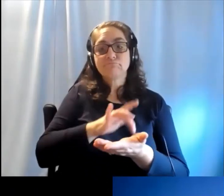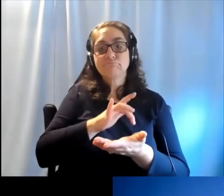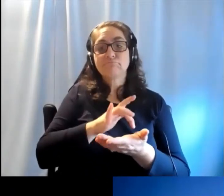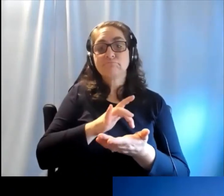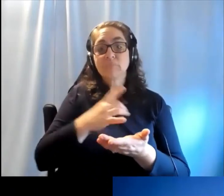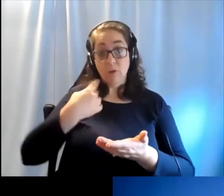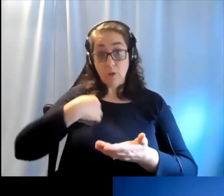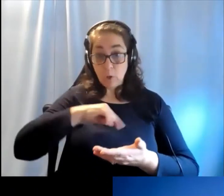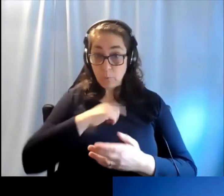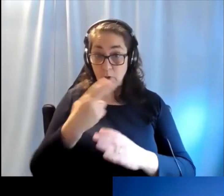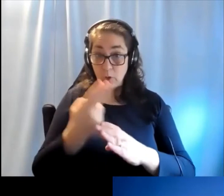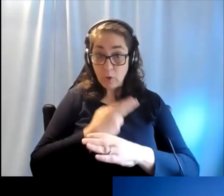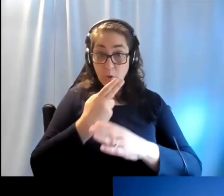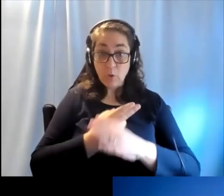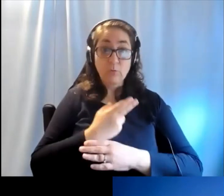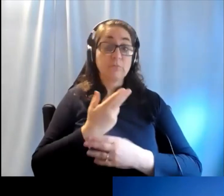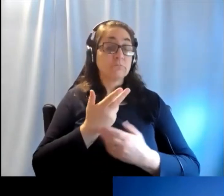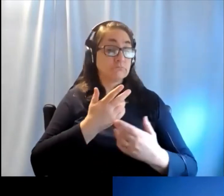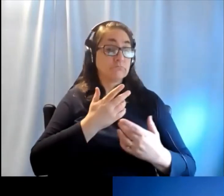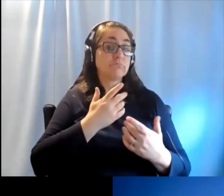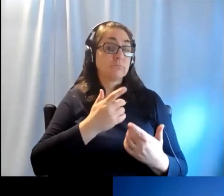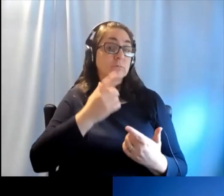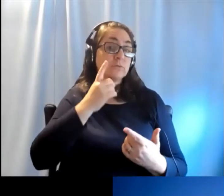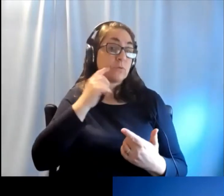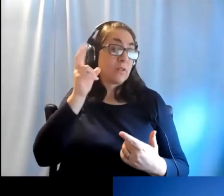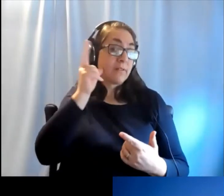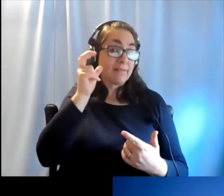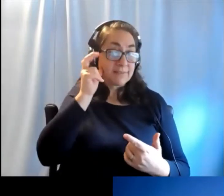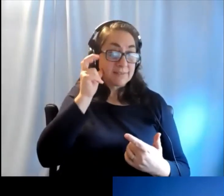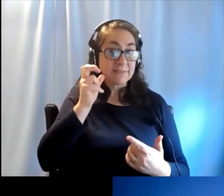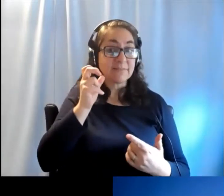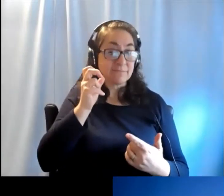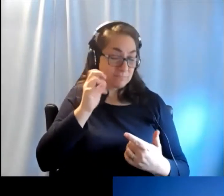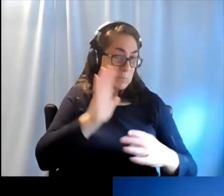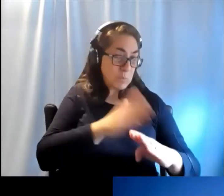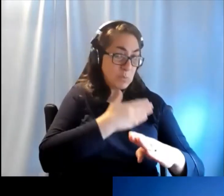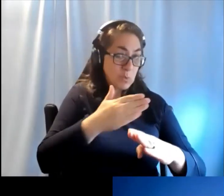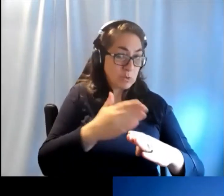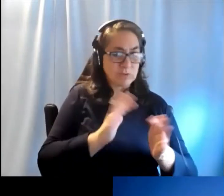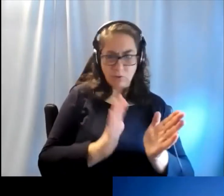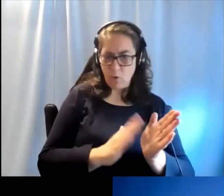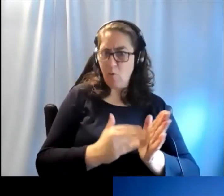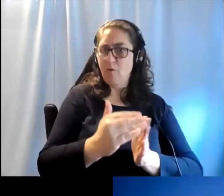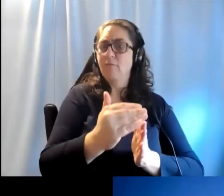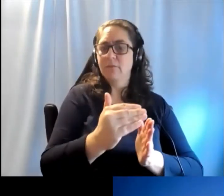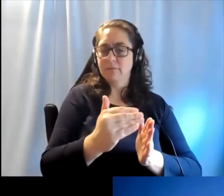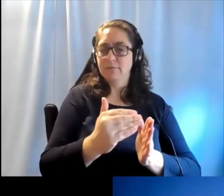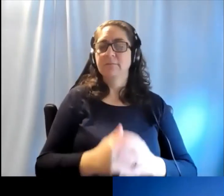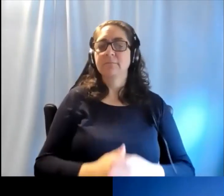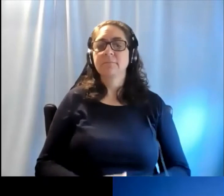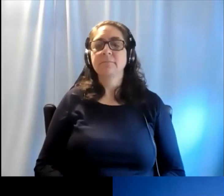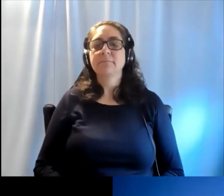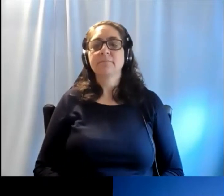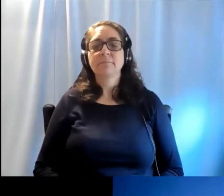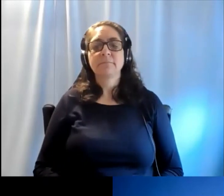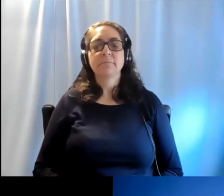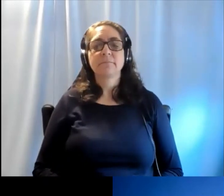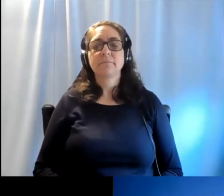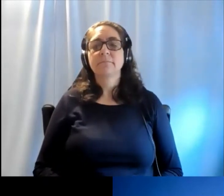other tablets and so on, which we use to listen which now we use to listen to music very often.